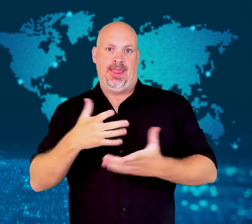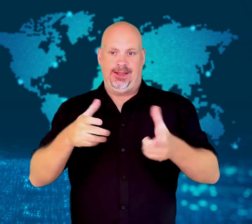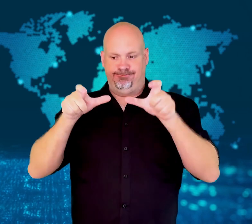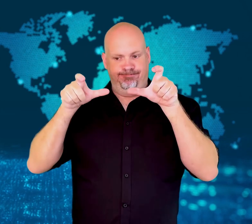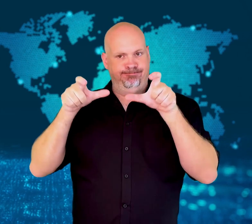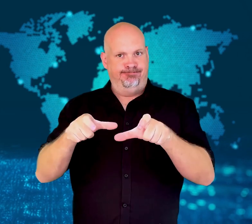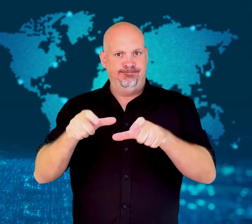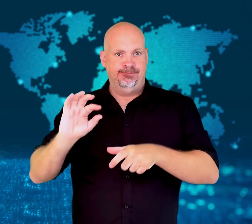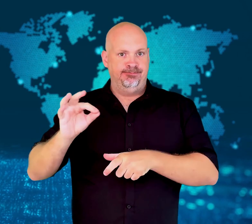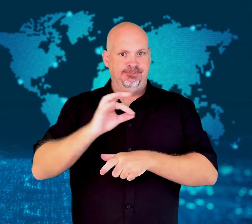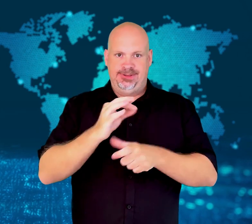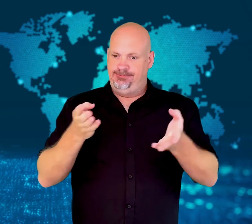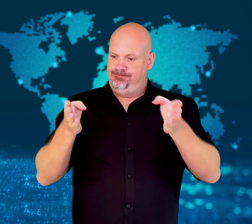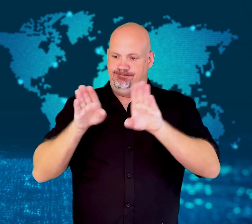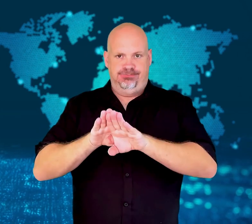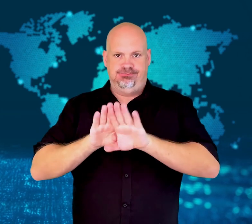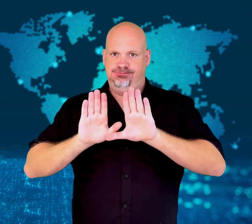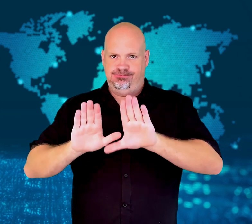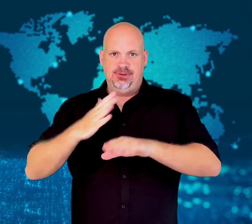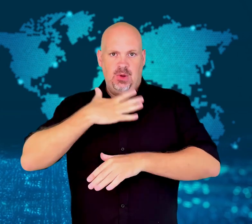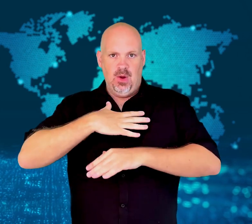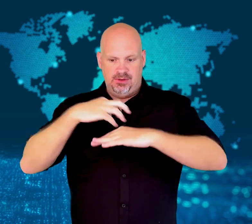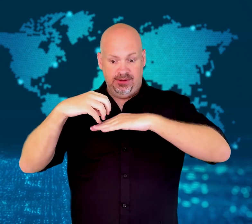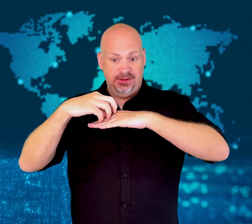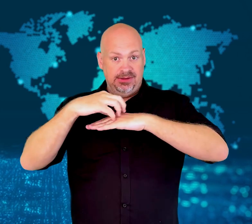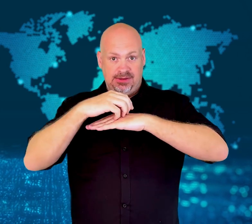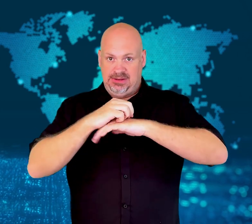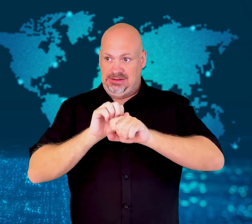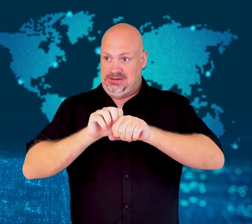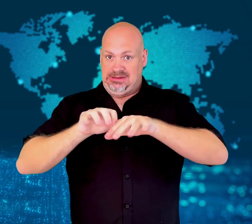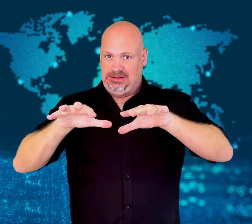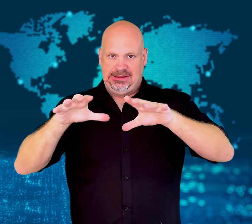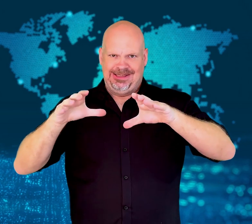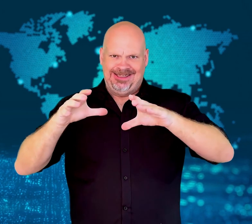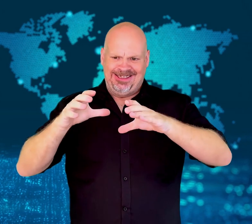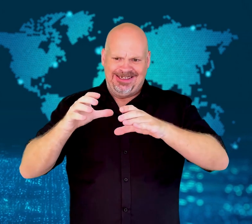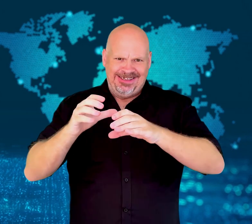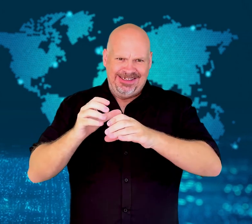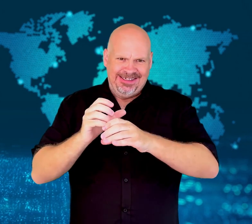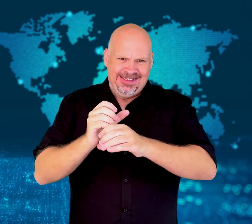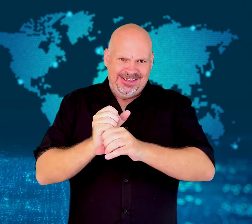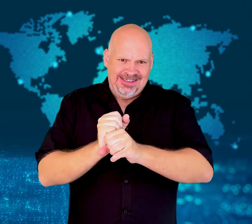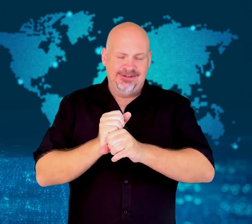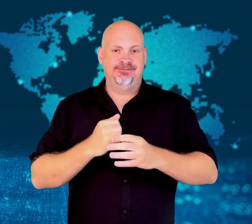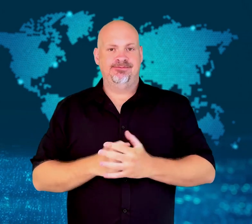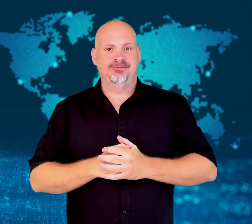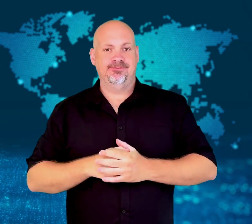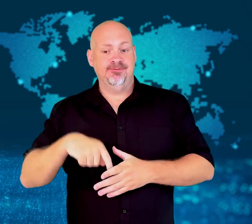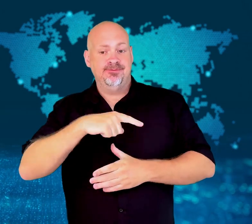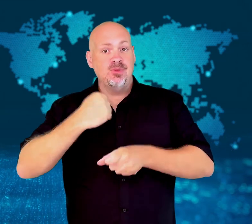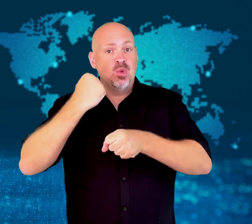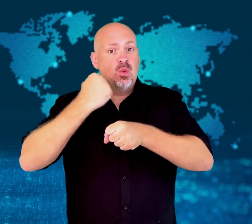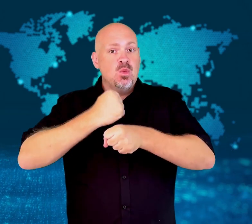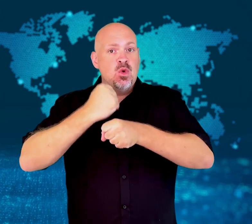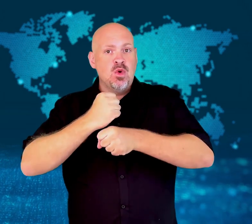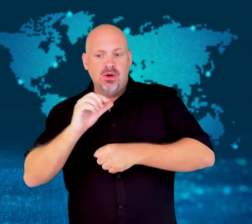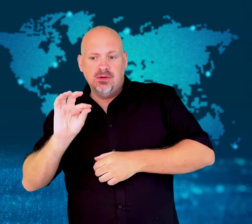including almonds, apples, and avocados.